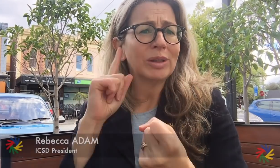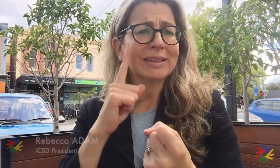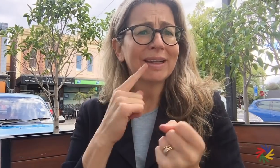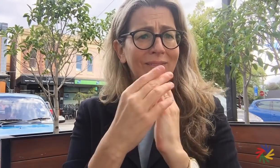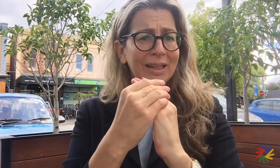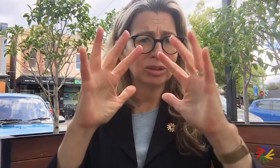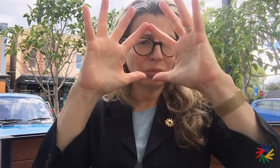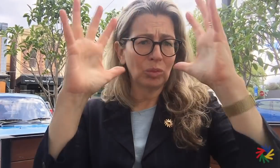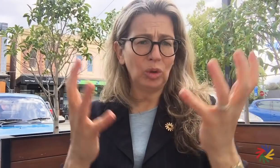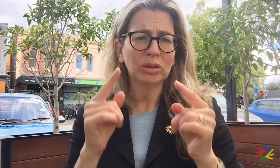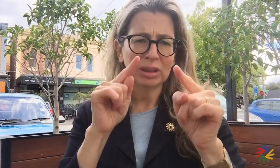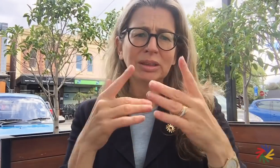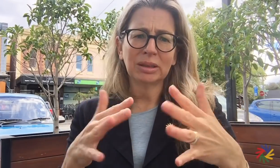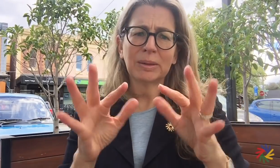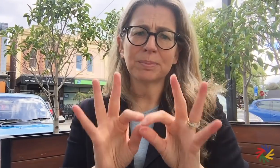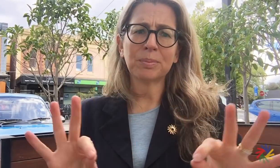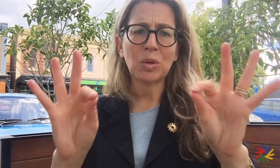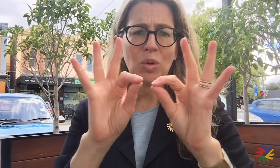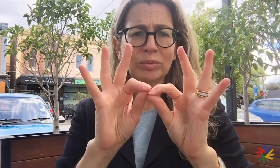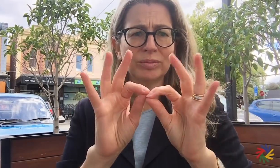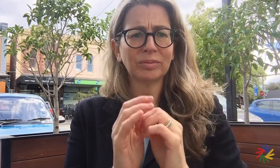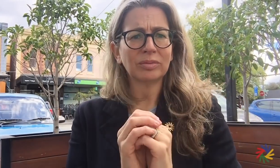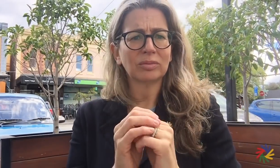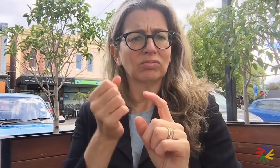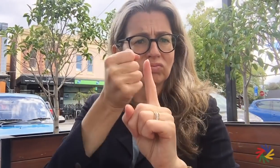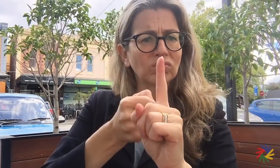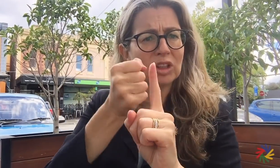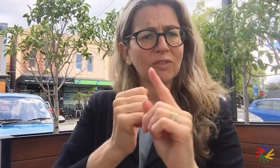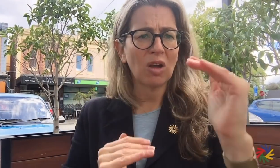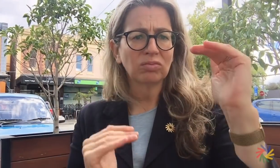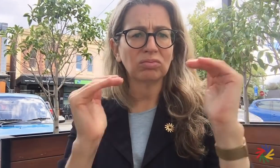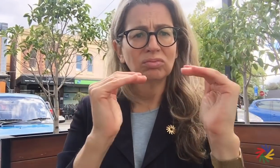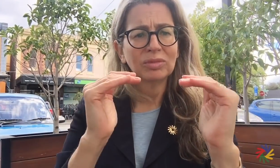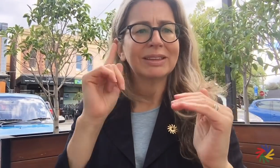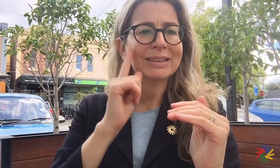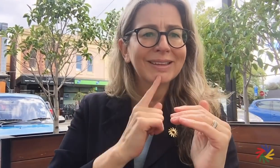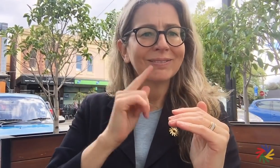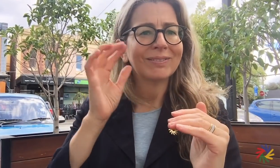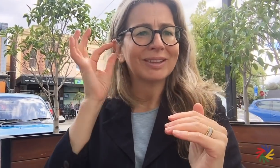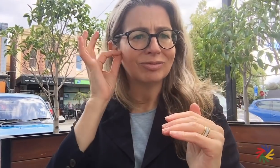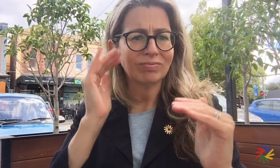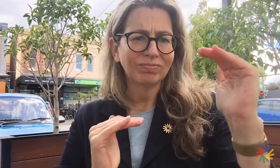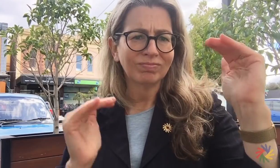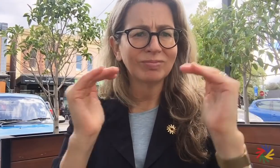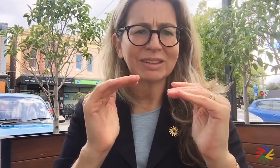At ICSD, we are very passionate about empowering deaf people to become leaders because we believe